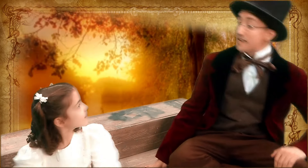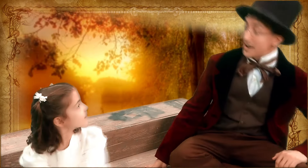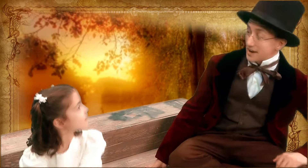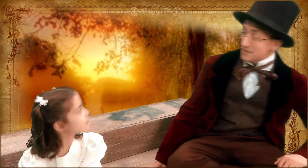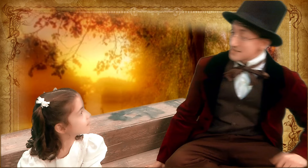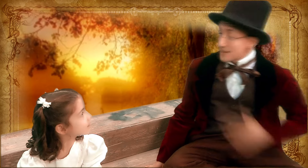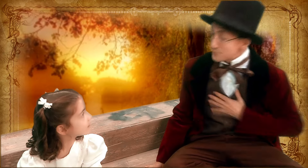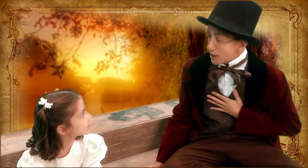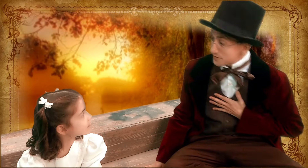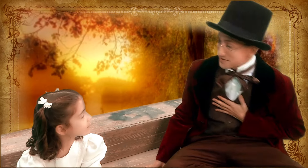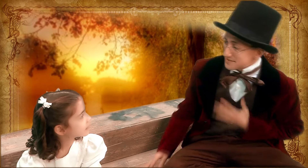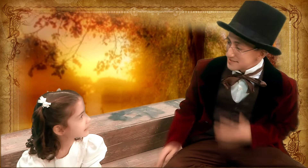Hi, Alice. I'm Thomas.